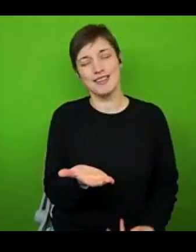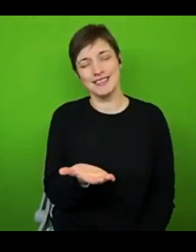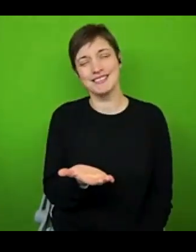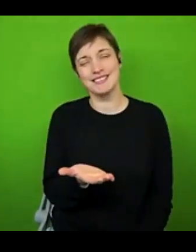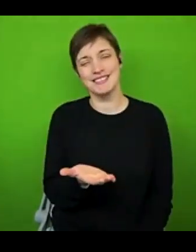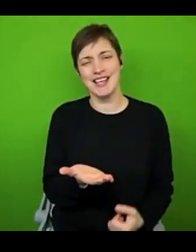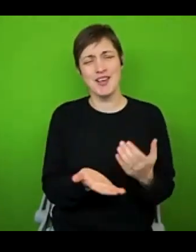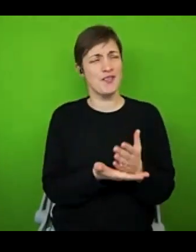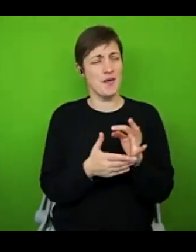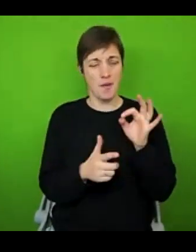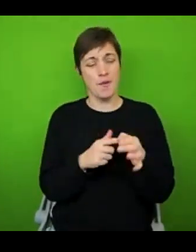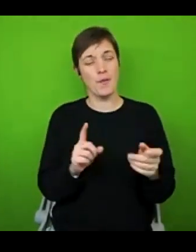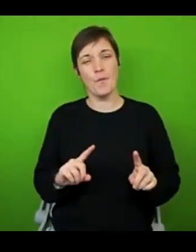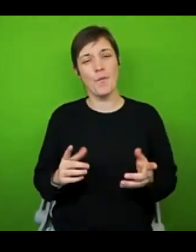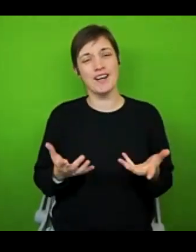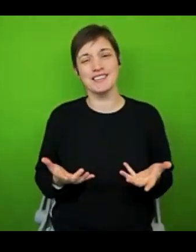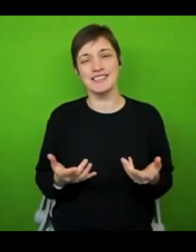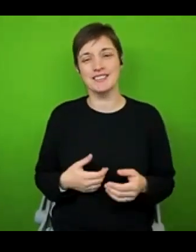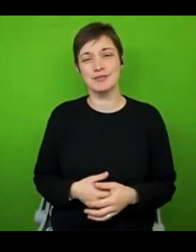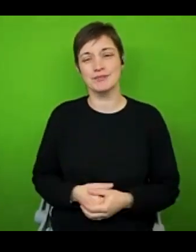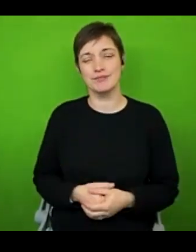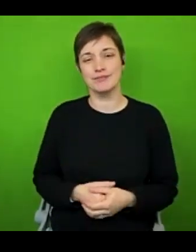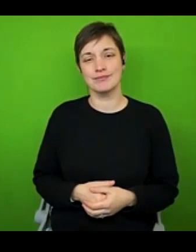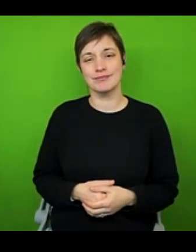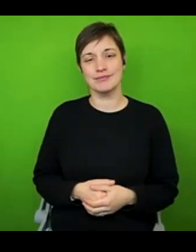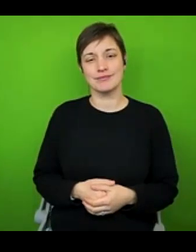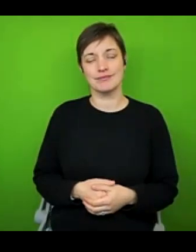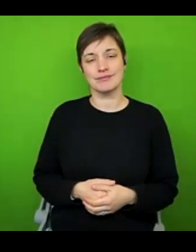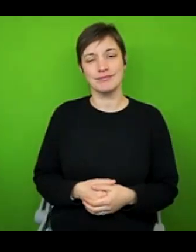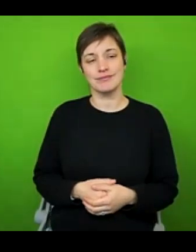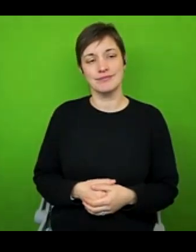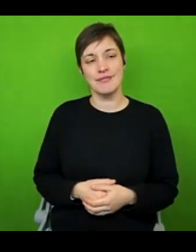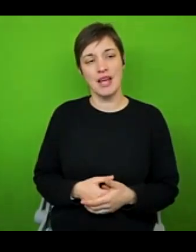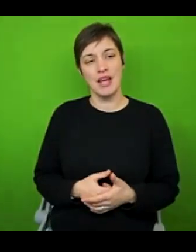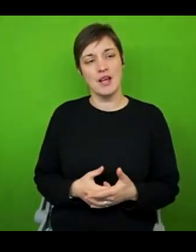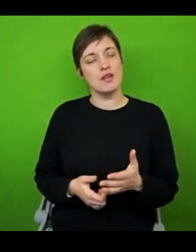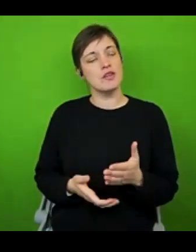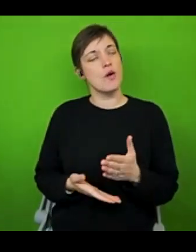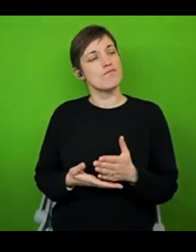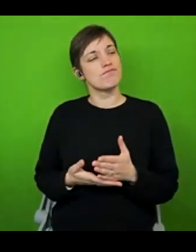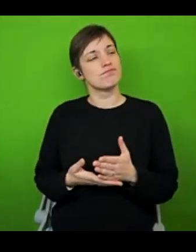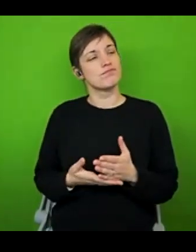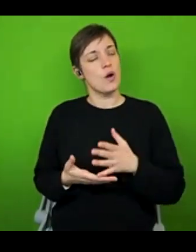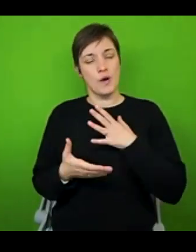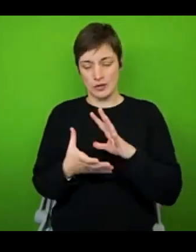the point in that? So yeah, I just didn't immerse myself and like, that wasn't a compassionate goal I set for